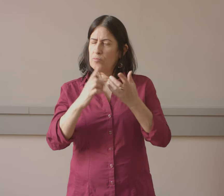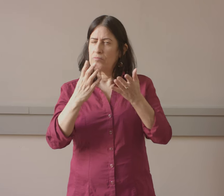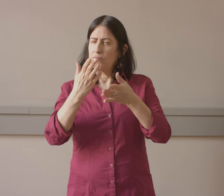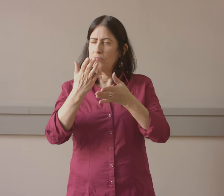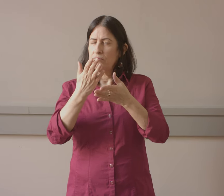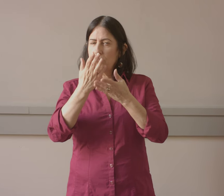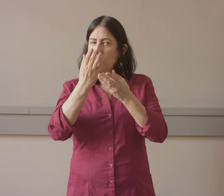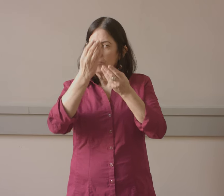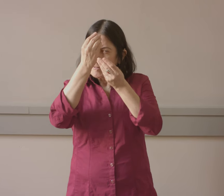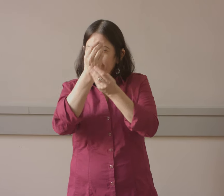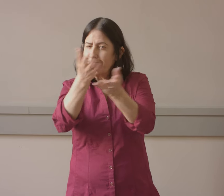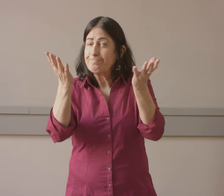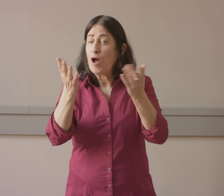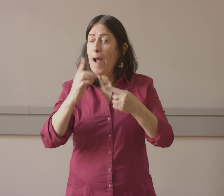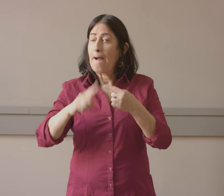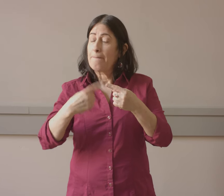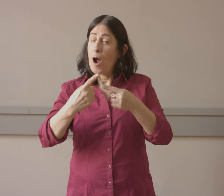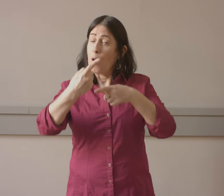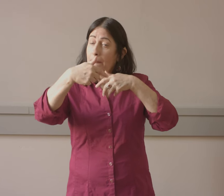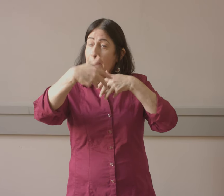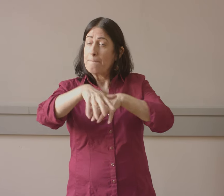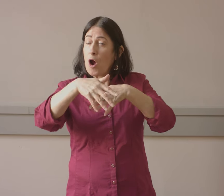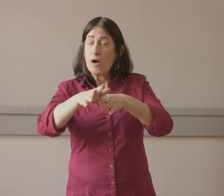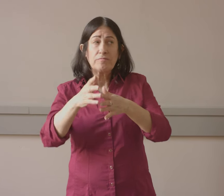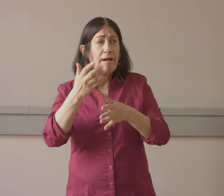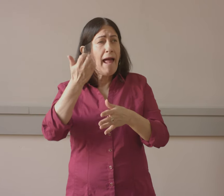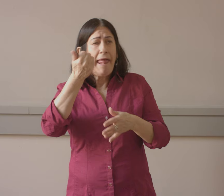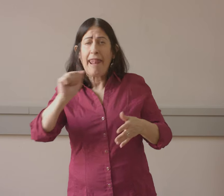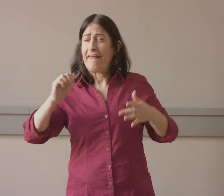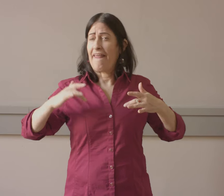I want to discuss with you, and just give you some information about marching,